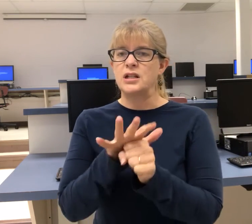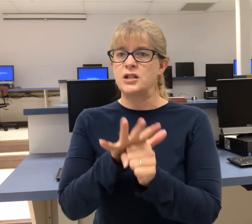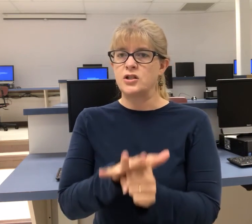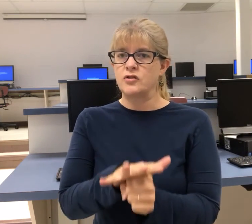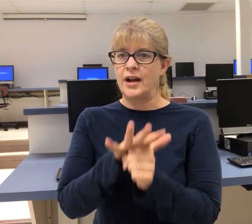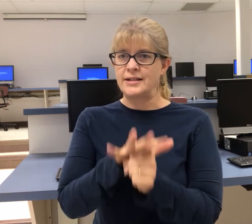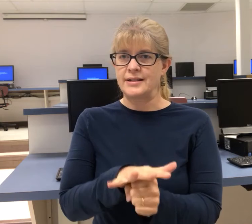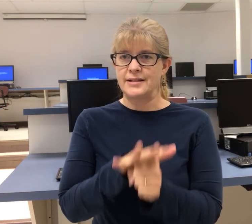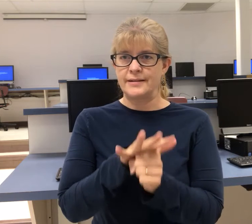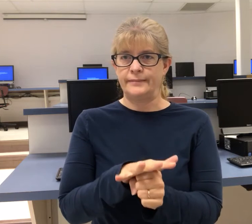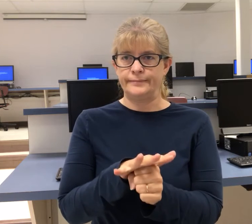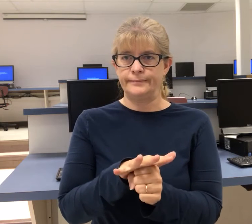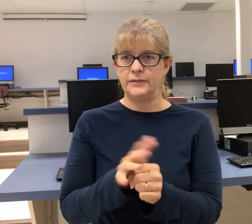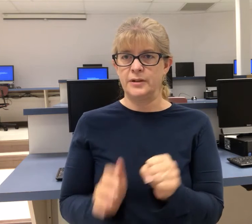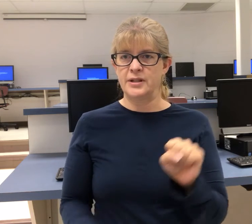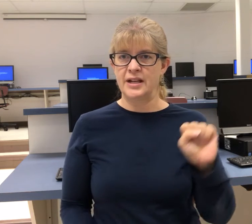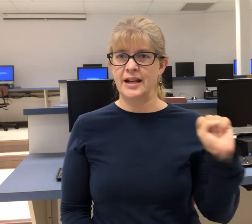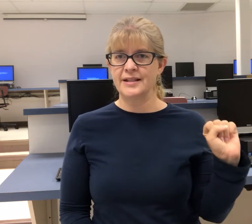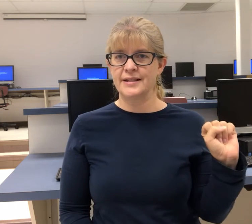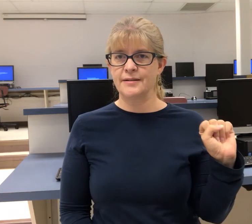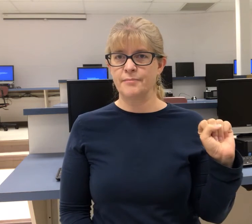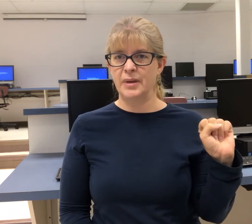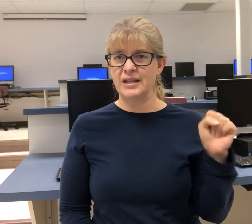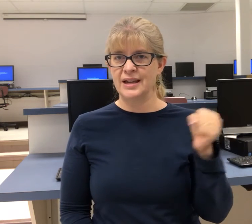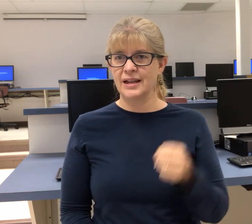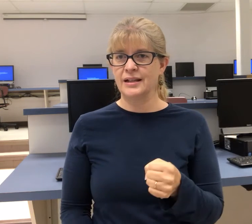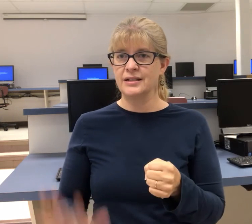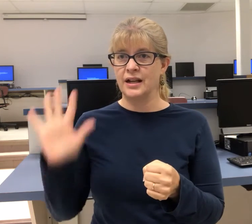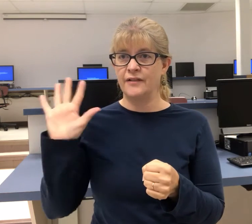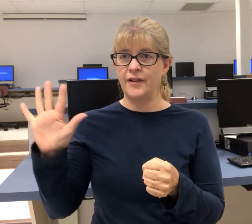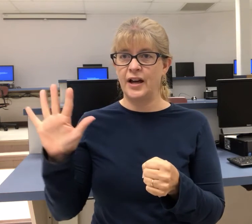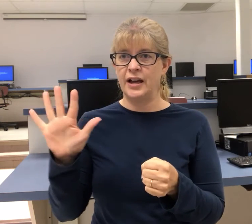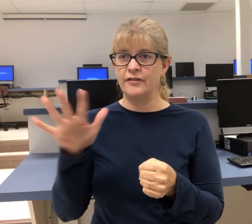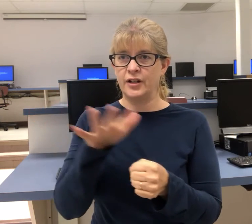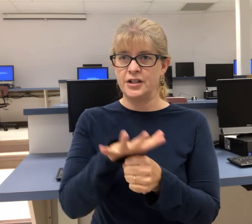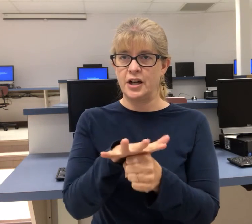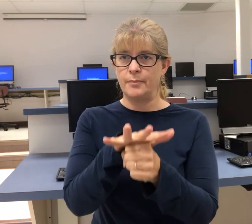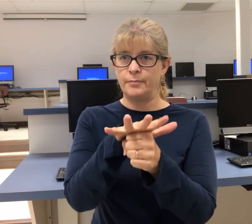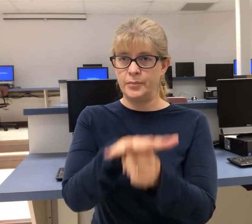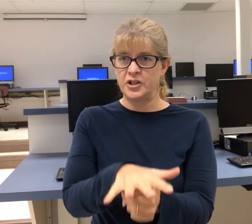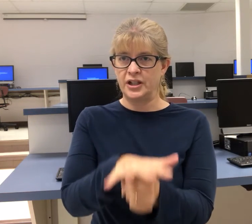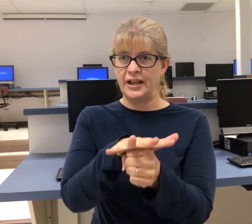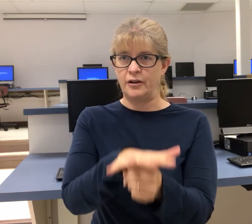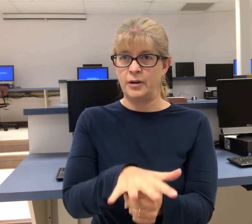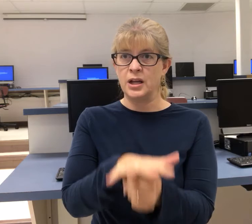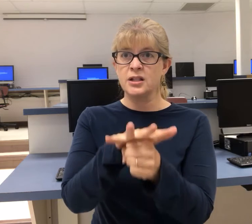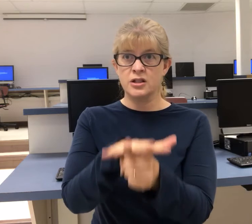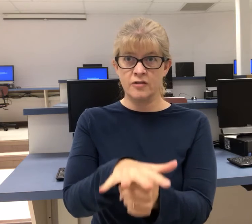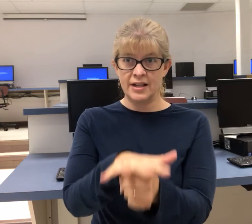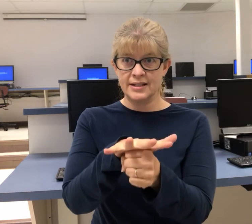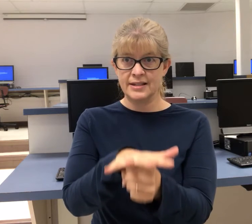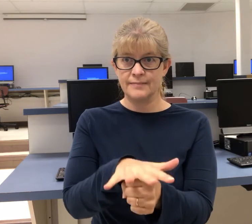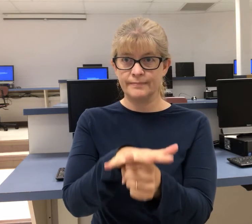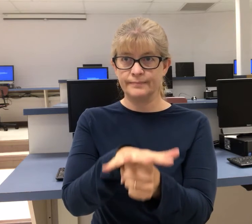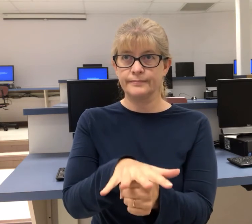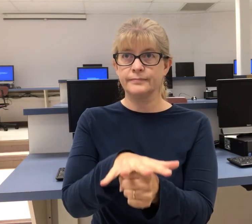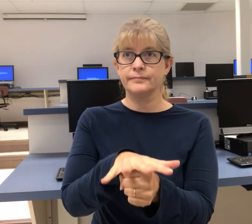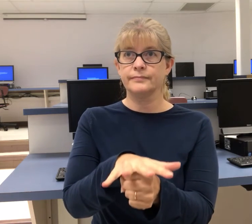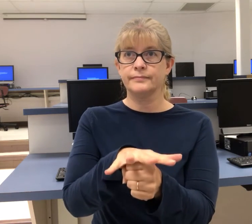stress so it's an S base hand and a 5 on top, pushing down stress